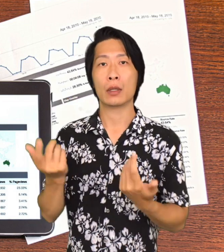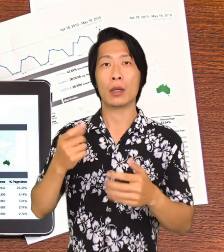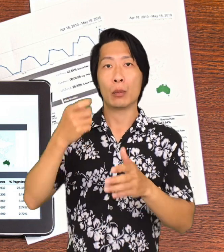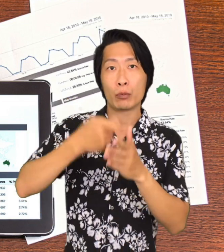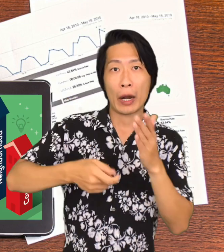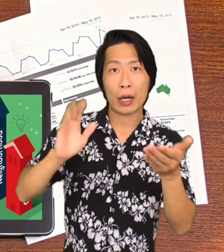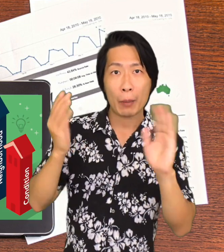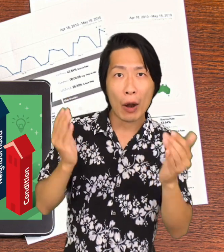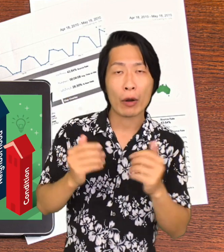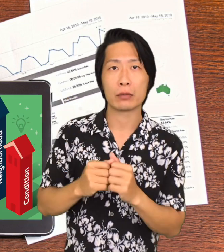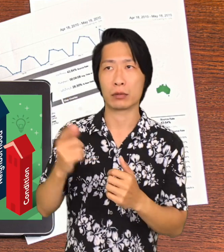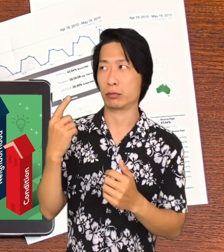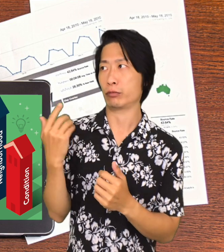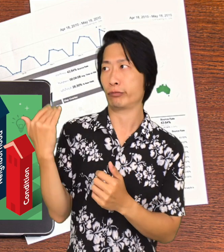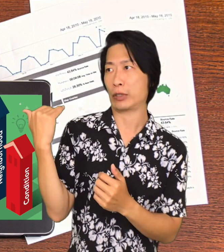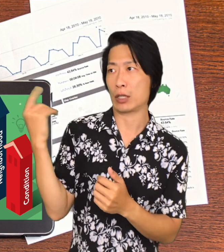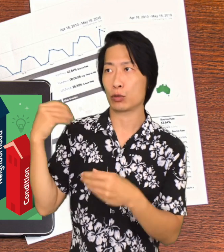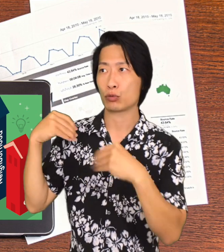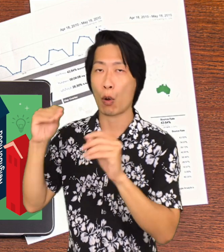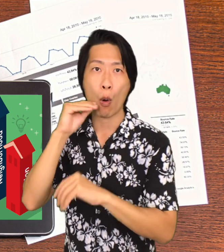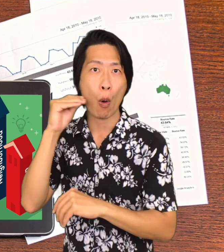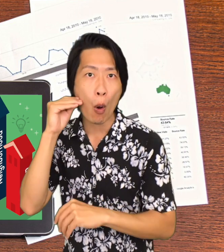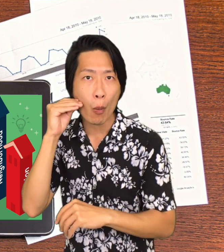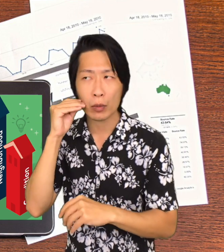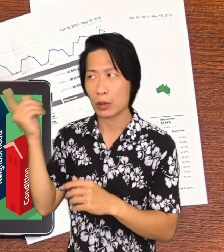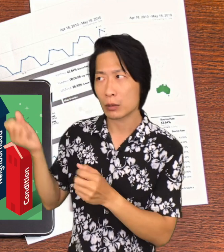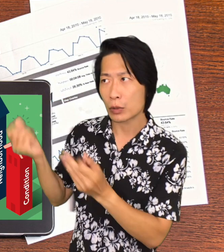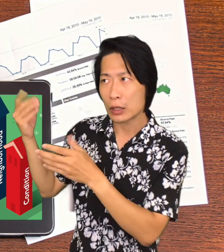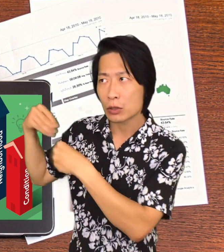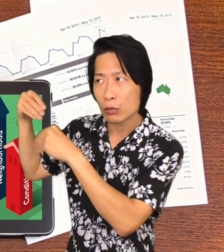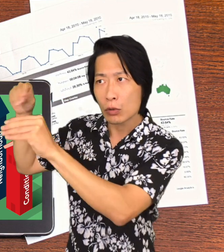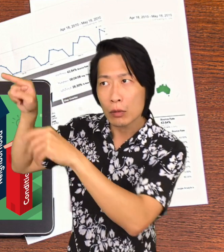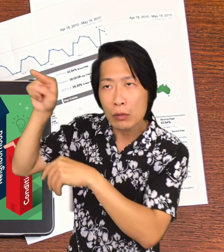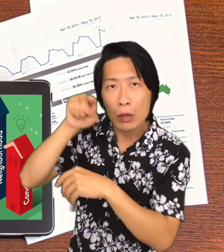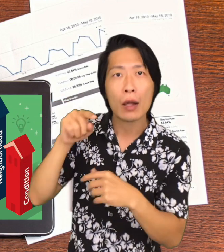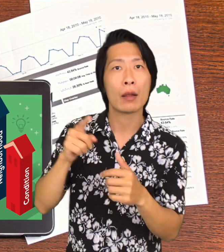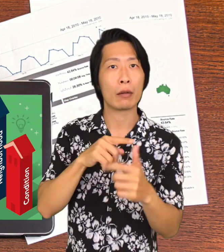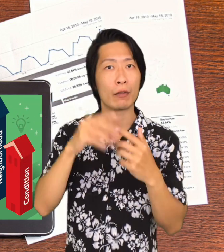I'll do price comparisons to recently sold homes,